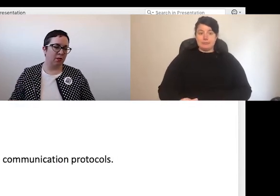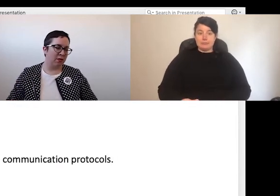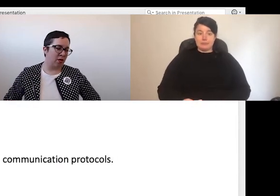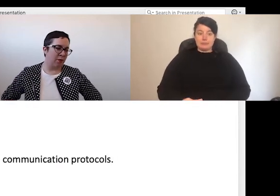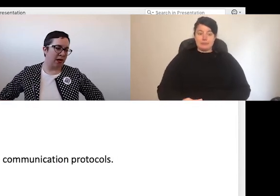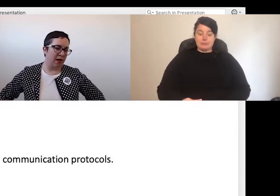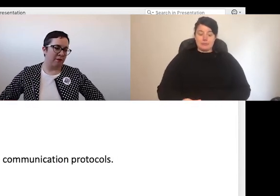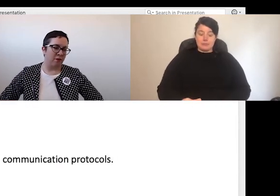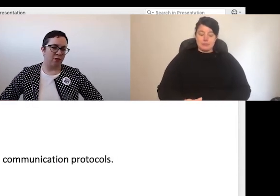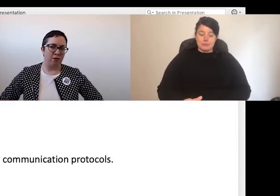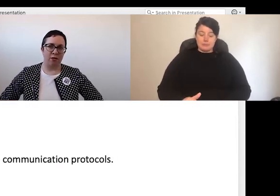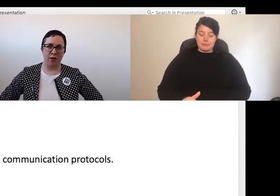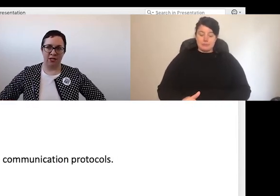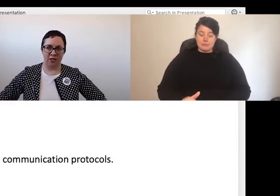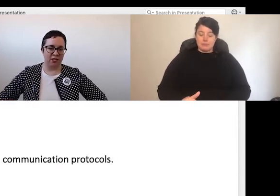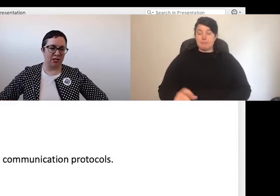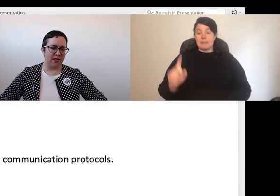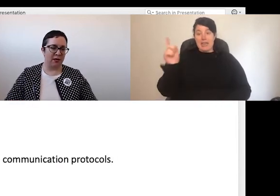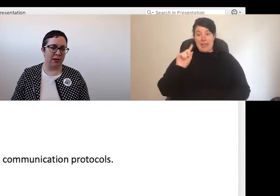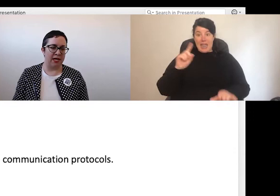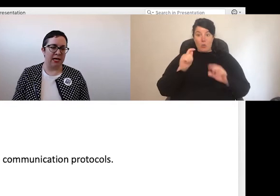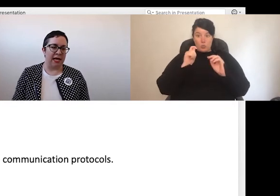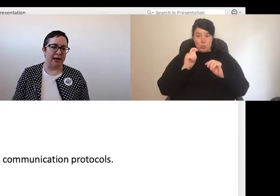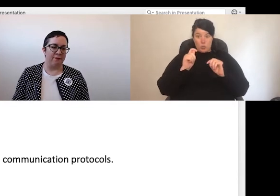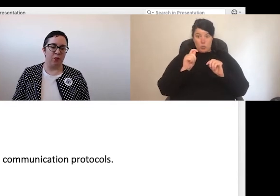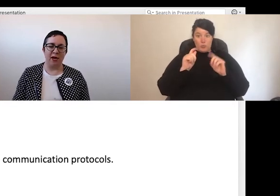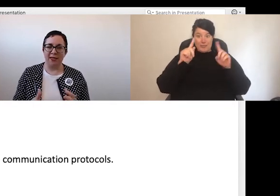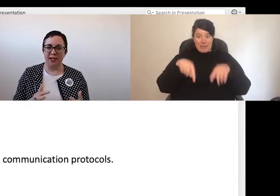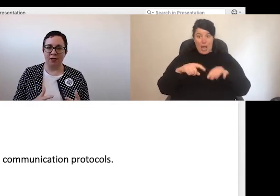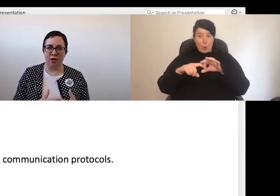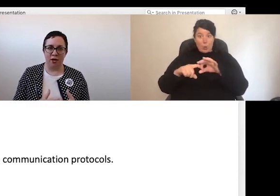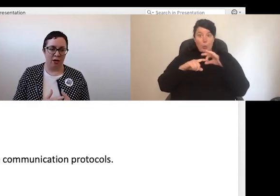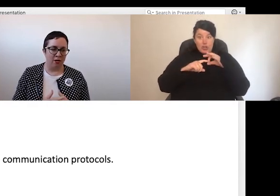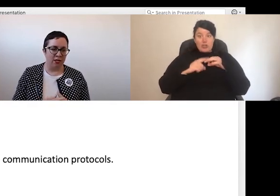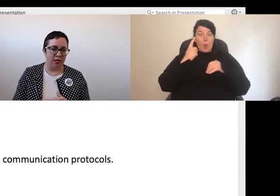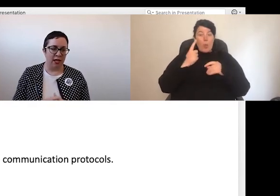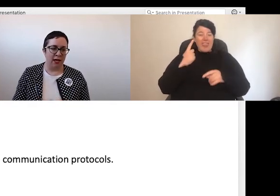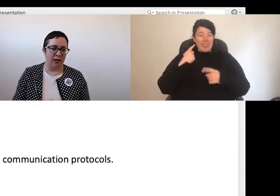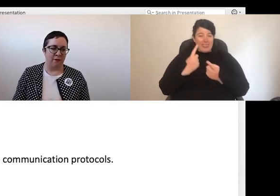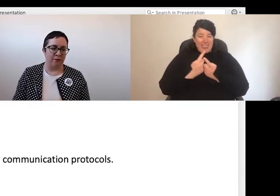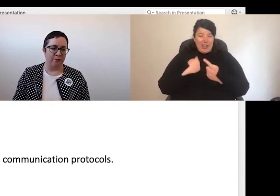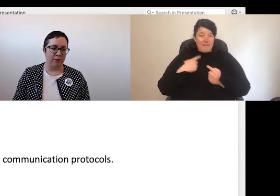So I'm going to up for questions in just a minute but one of the things I've heard in